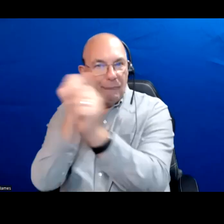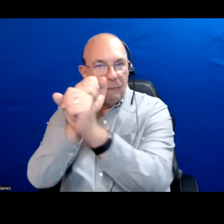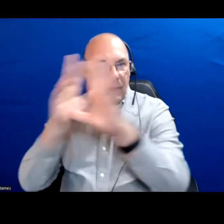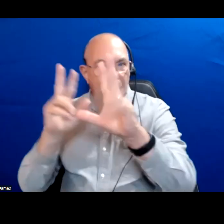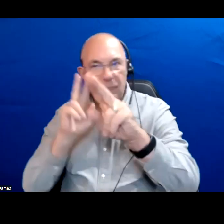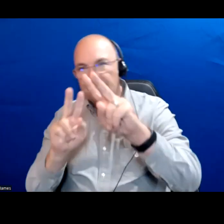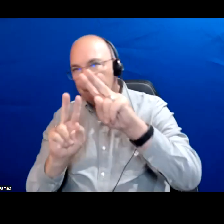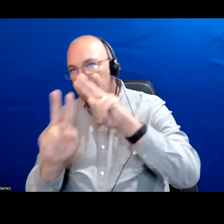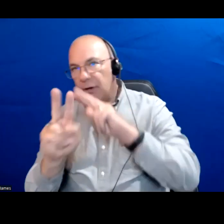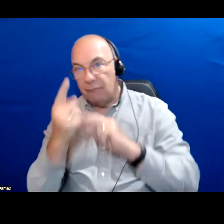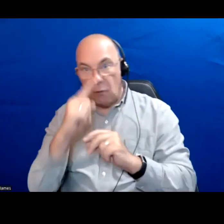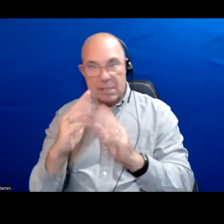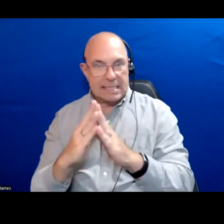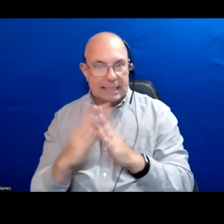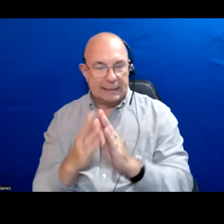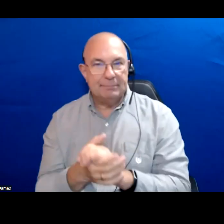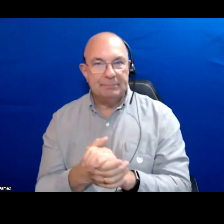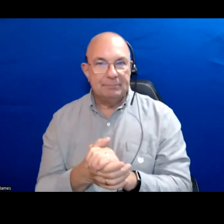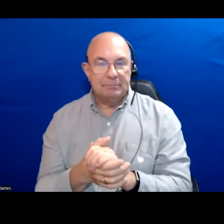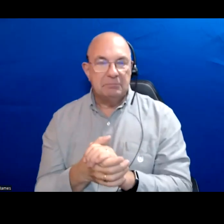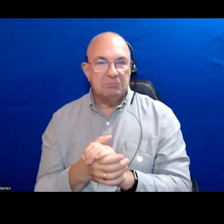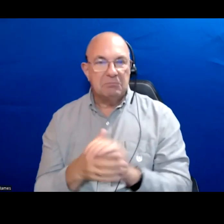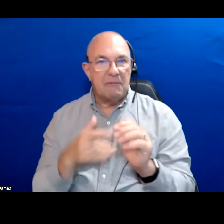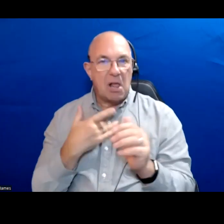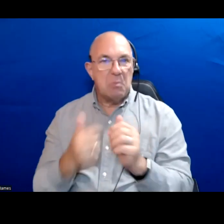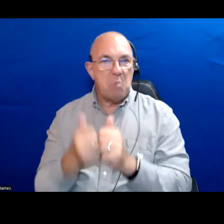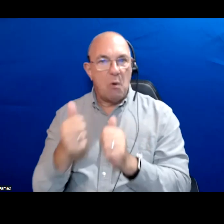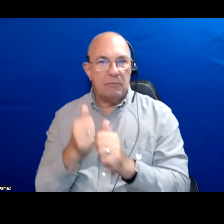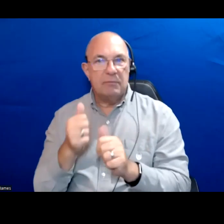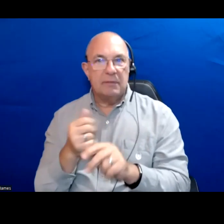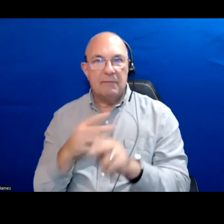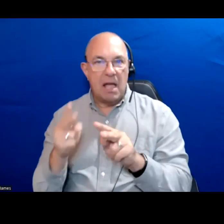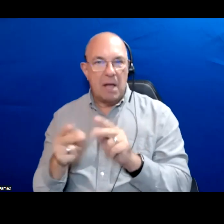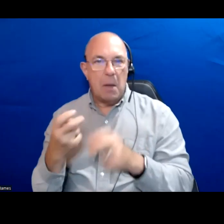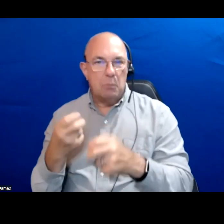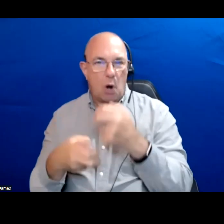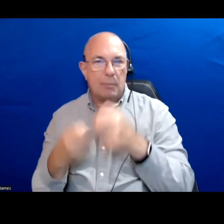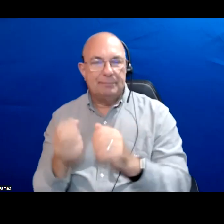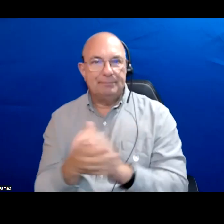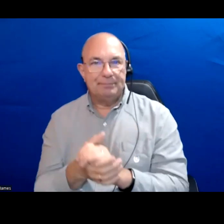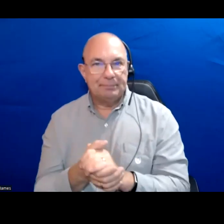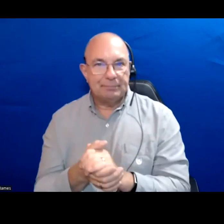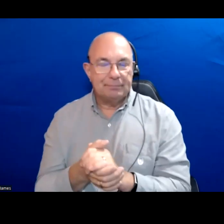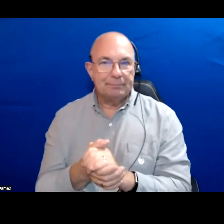have for the city. I think overall this has been very much a problem focused election.